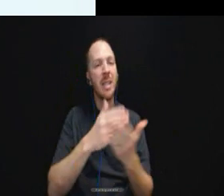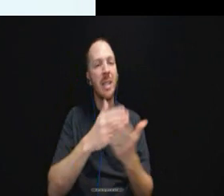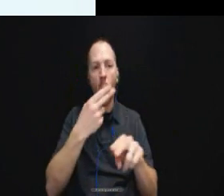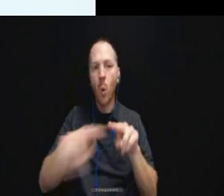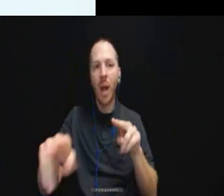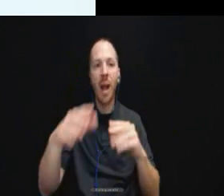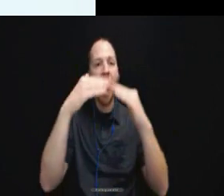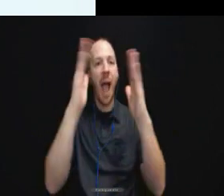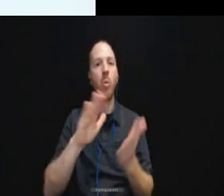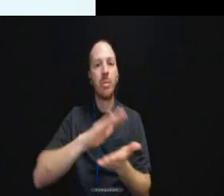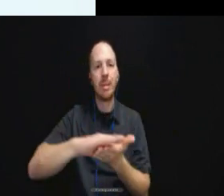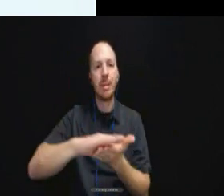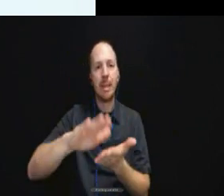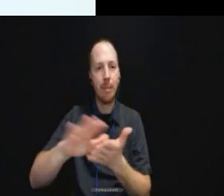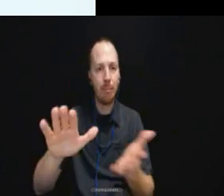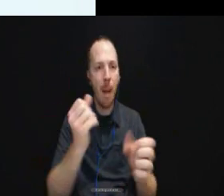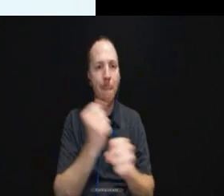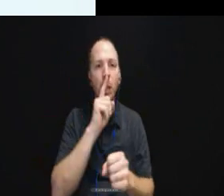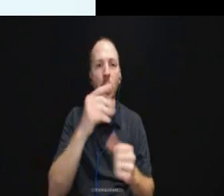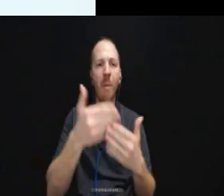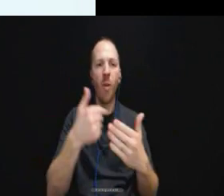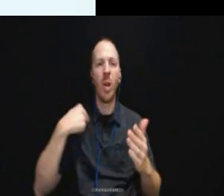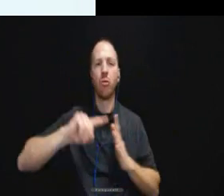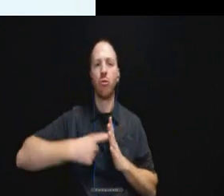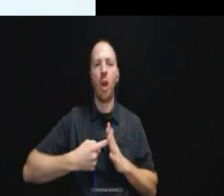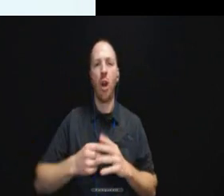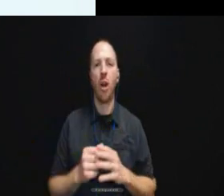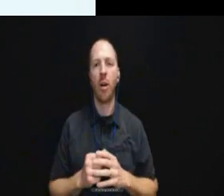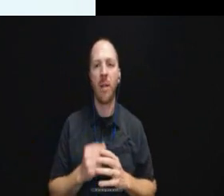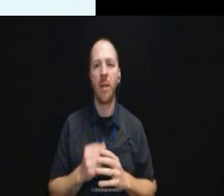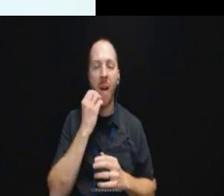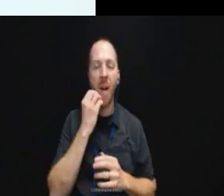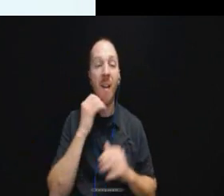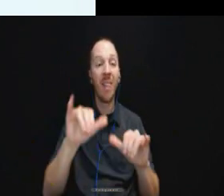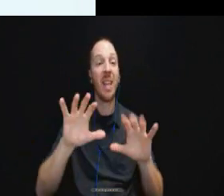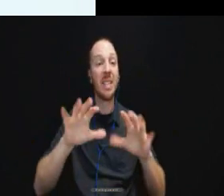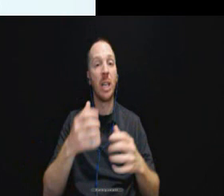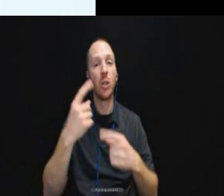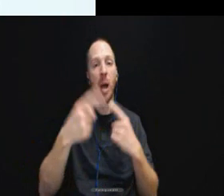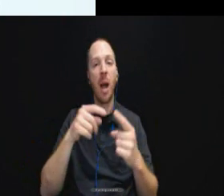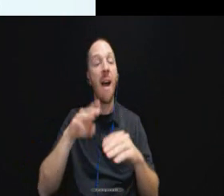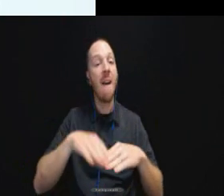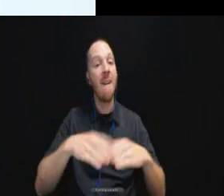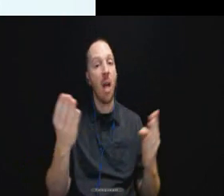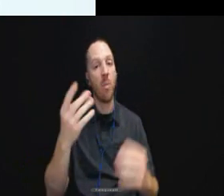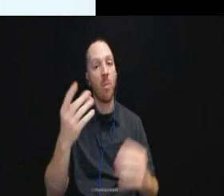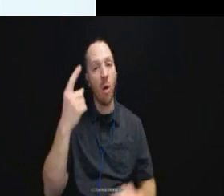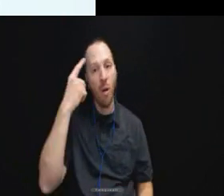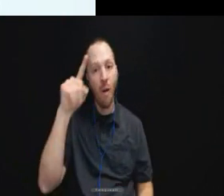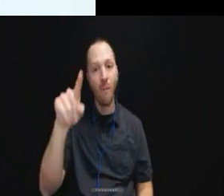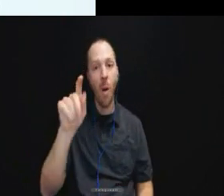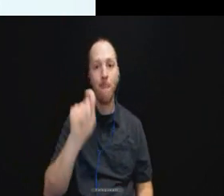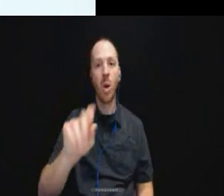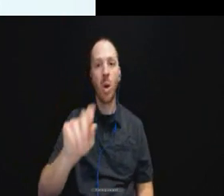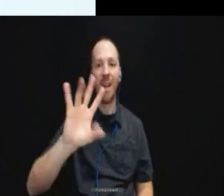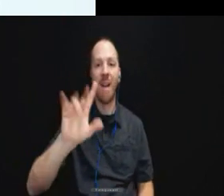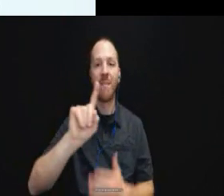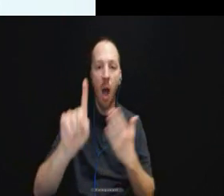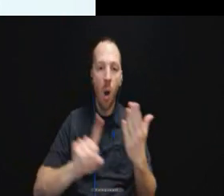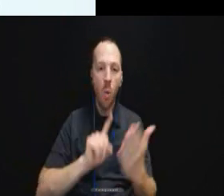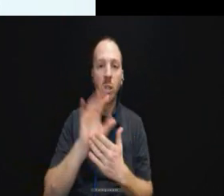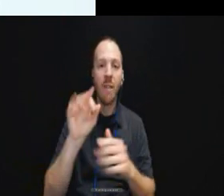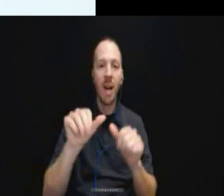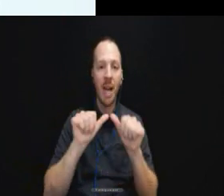This session is available for .75 hours of continuing legal education credit for attorneys.